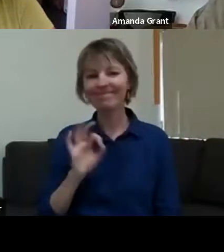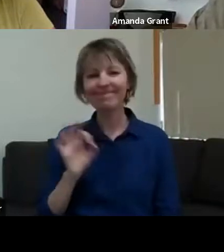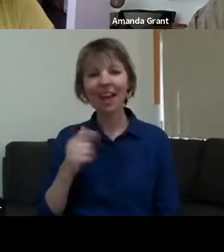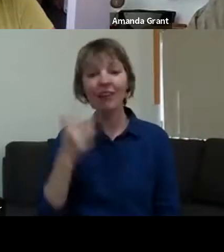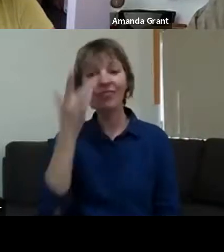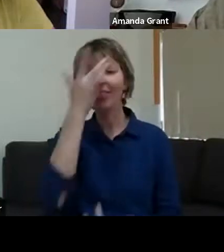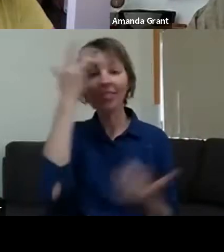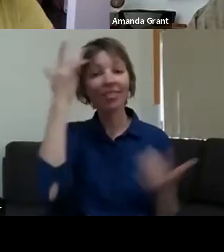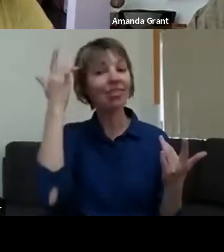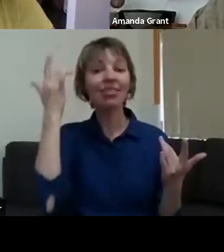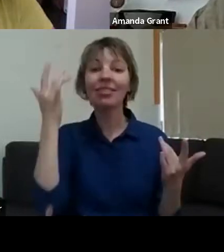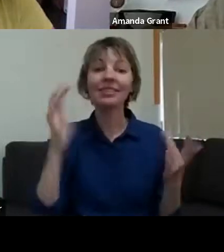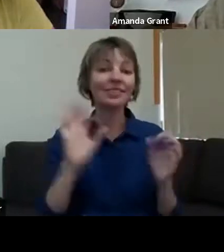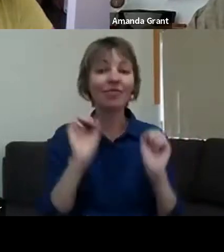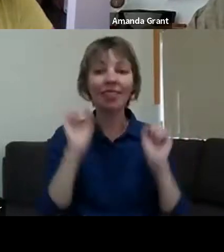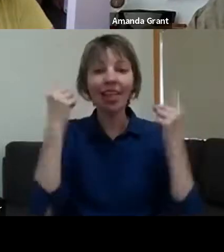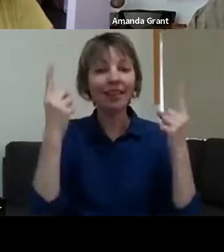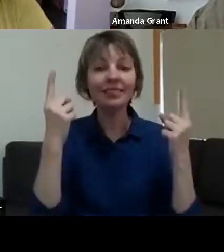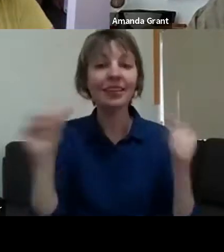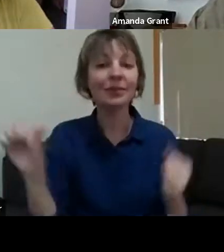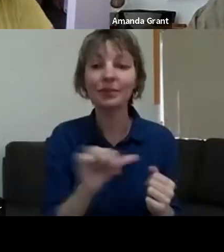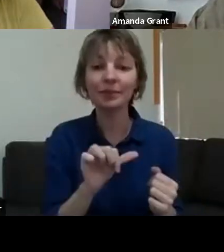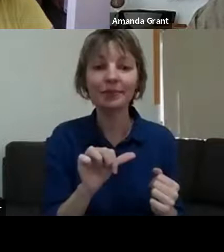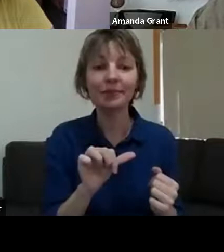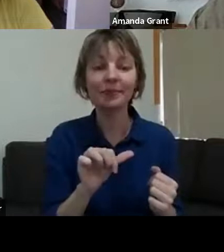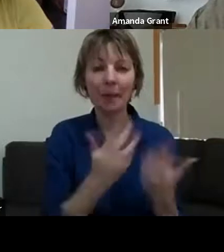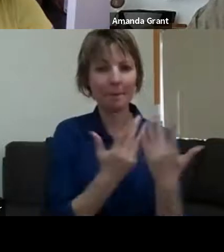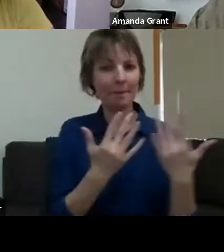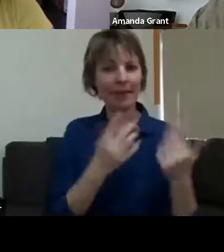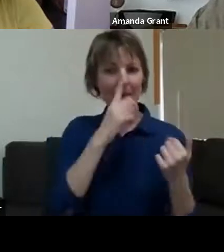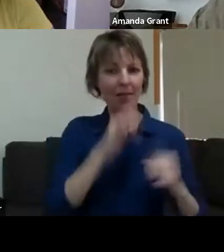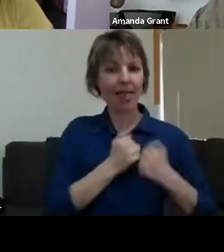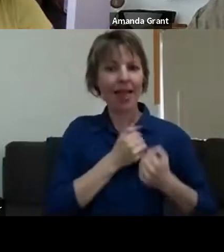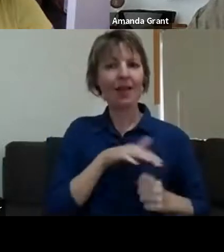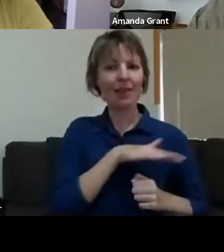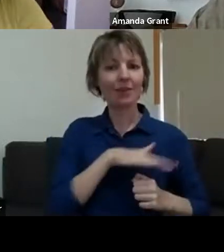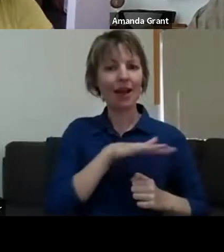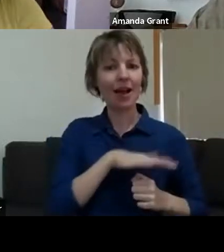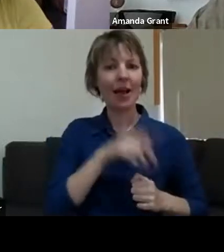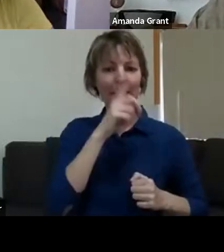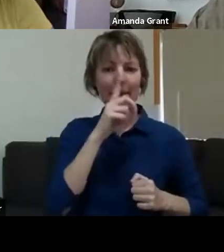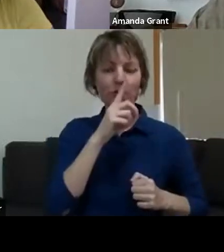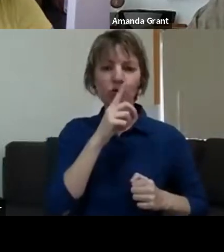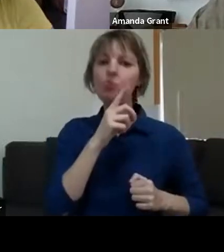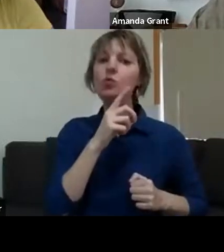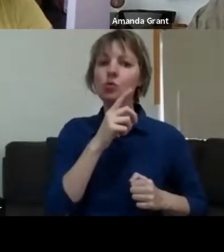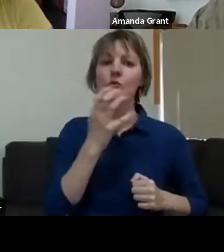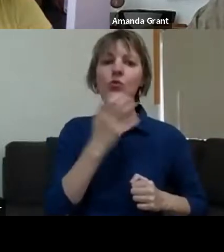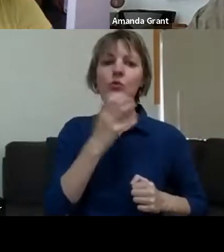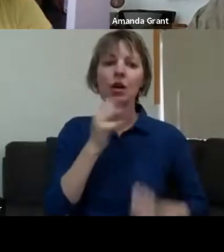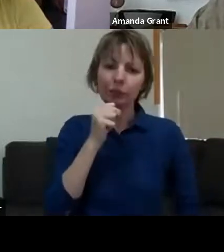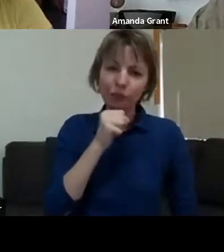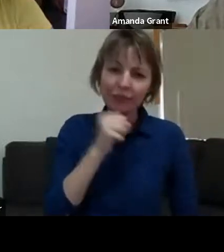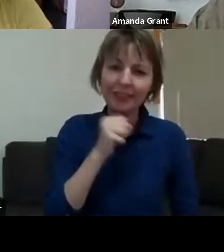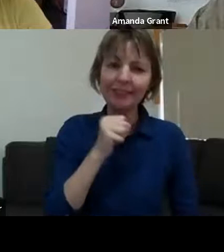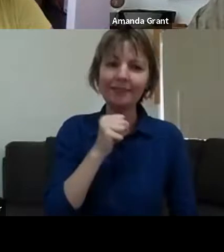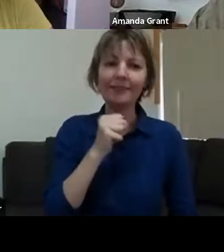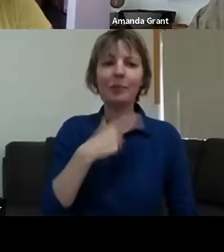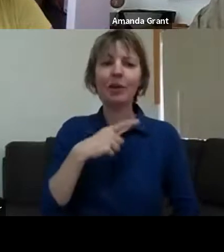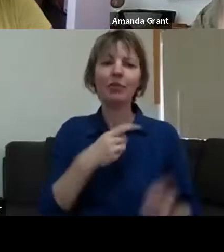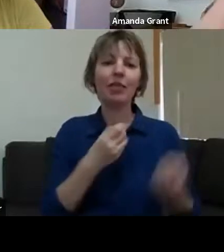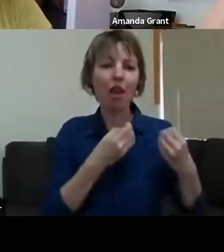I don't think anyone else did either. In our area, people were